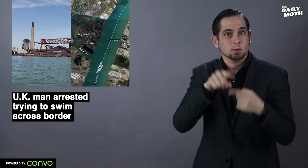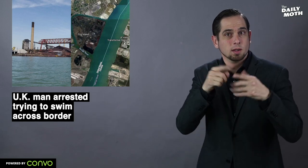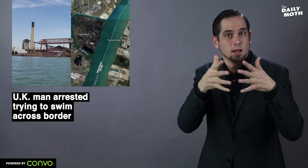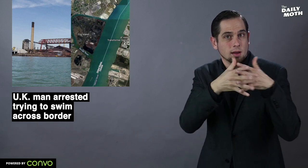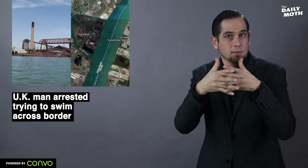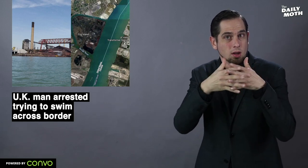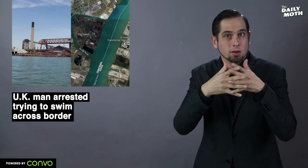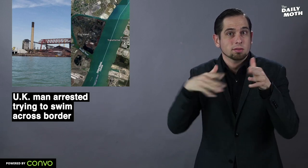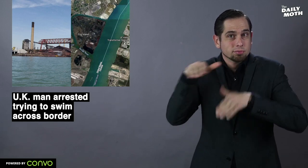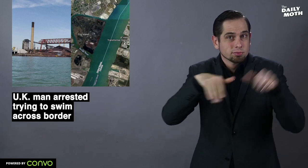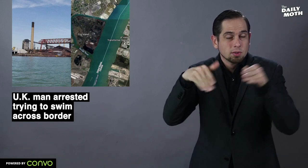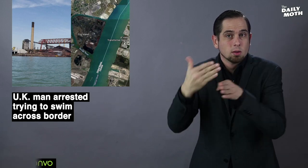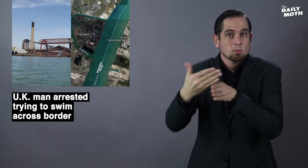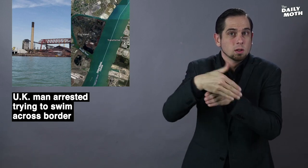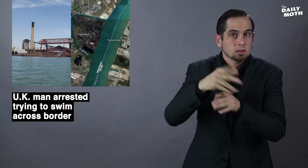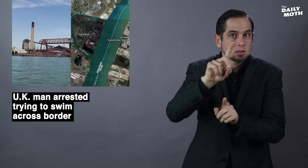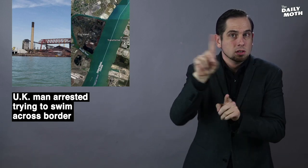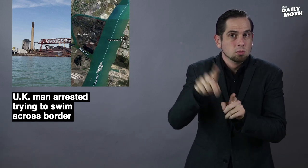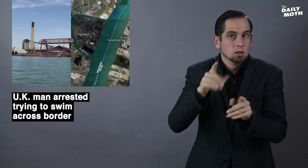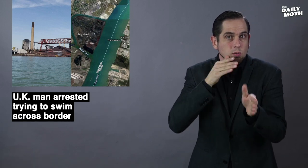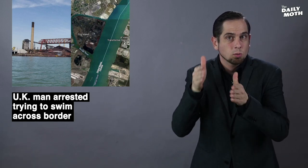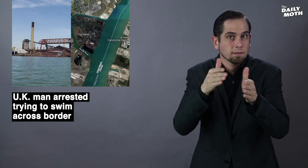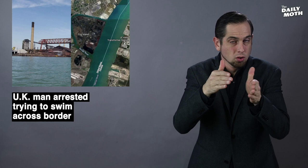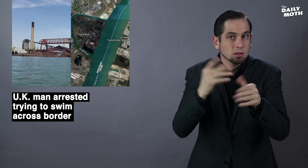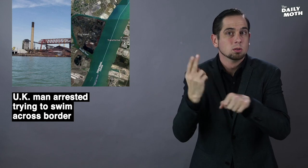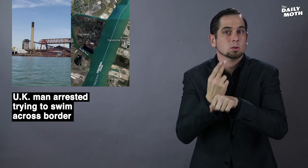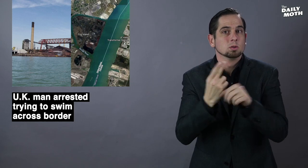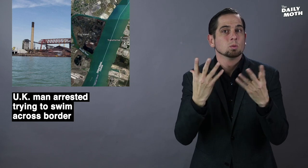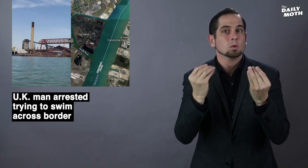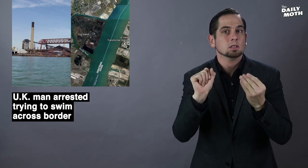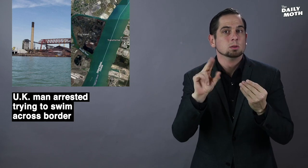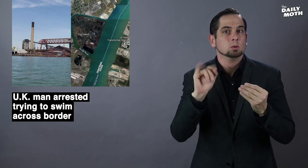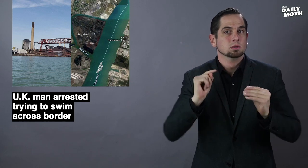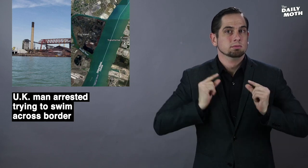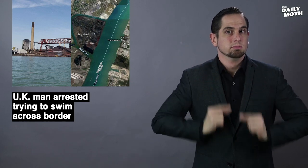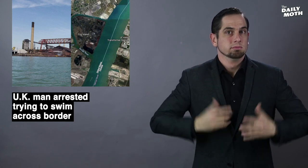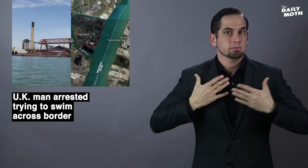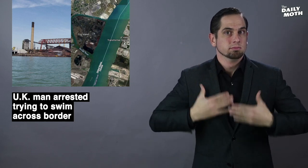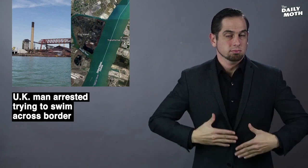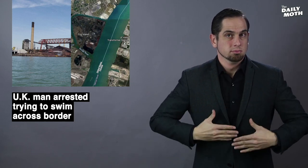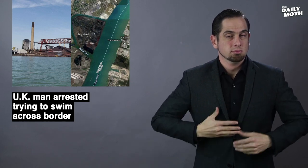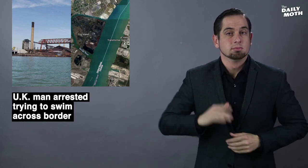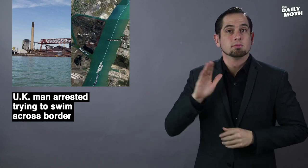America by swimming across the Detroit River in a wetsuit.